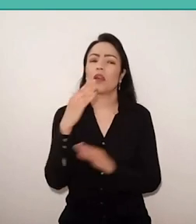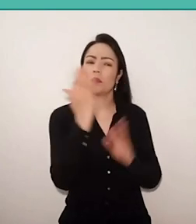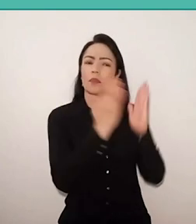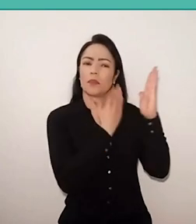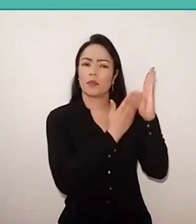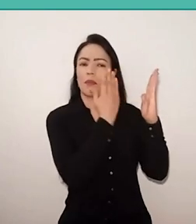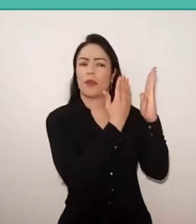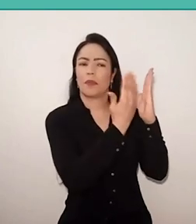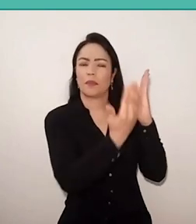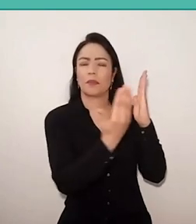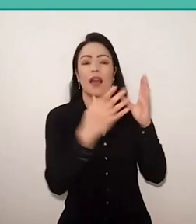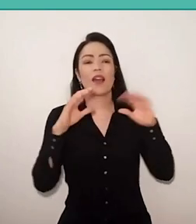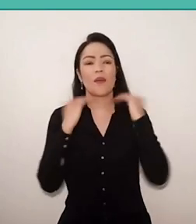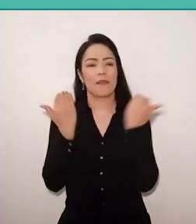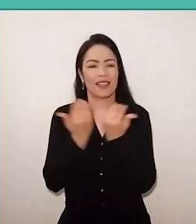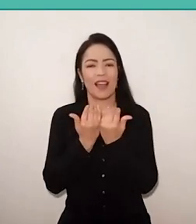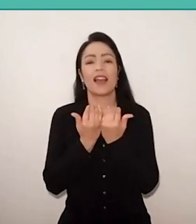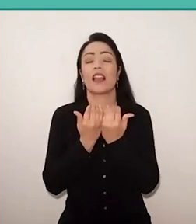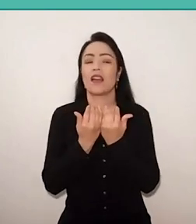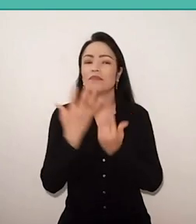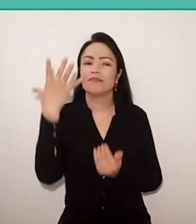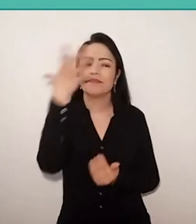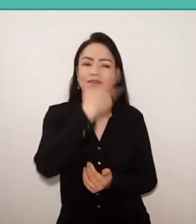has been beautiful to see several libraries this year,